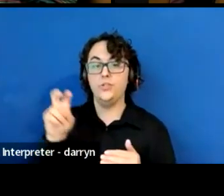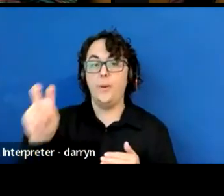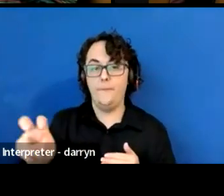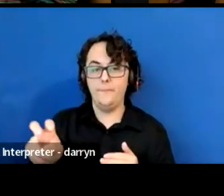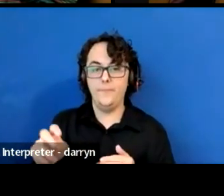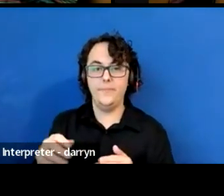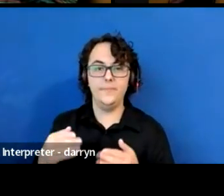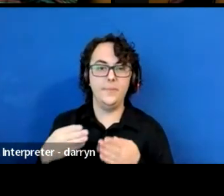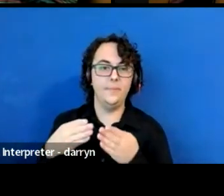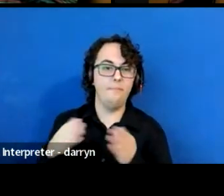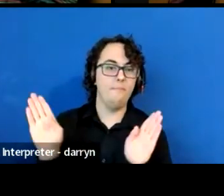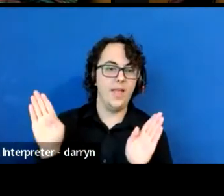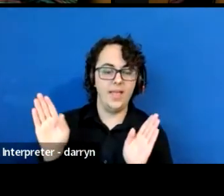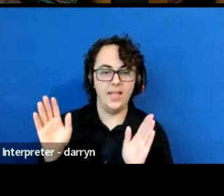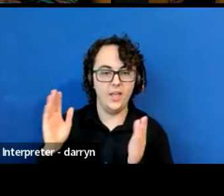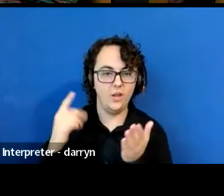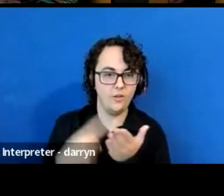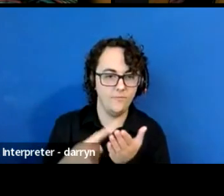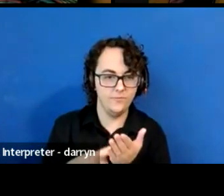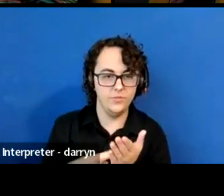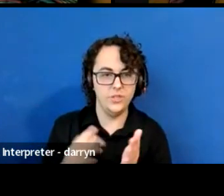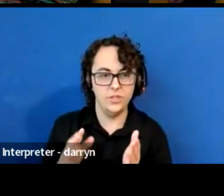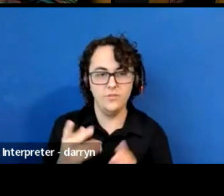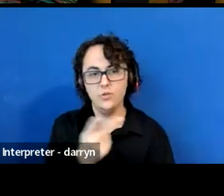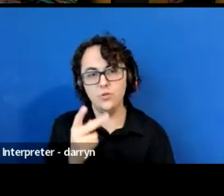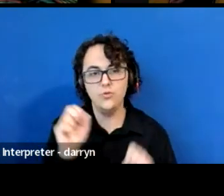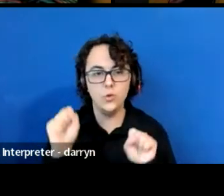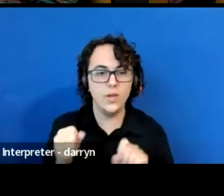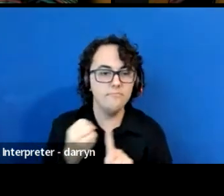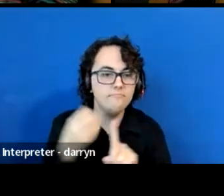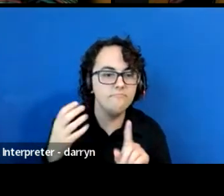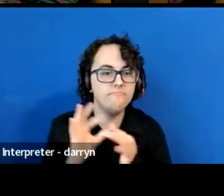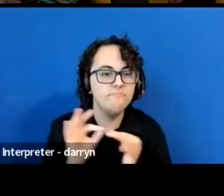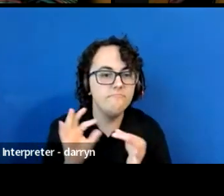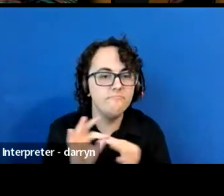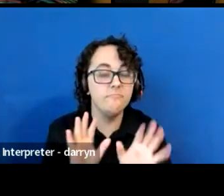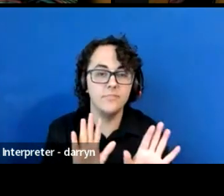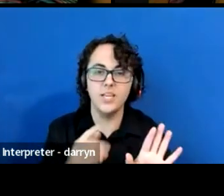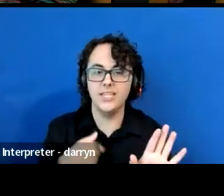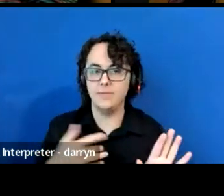if the two of you could just talk about, because I was so moved to learn about it.